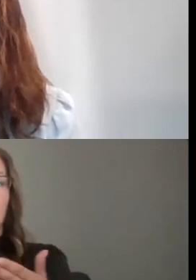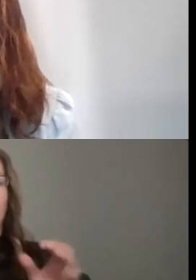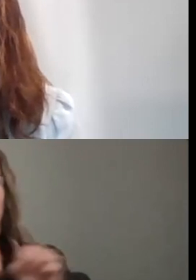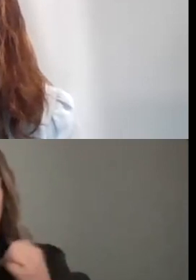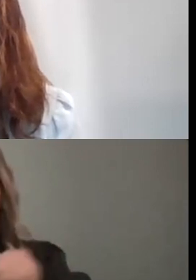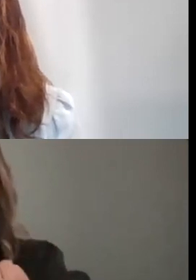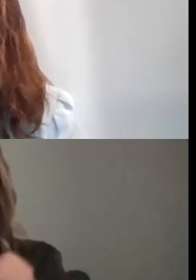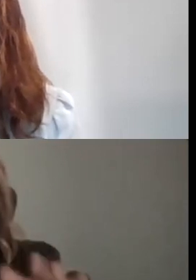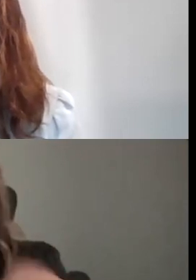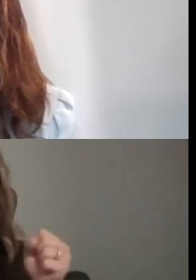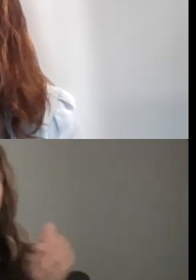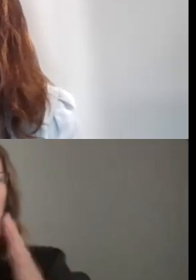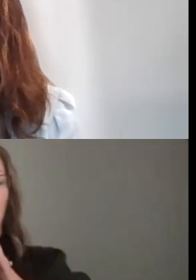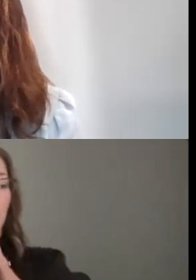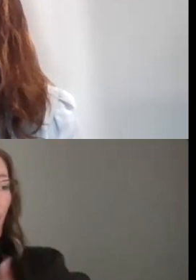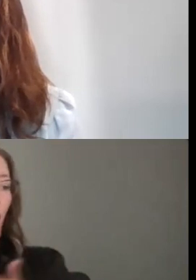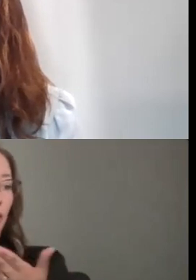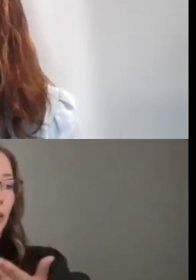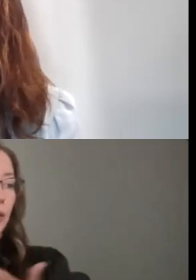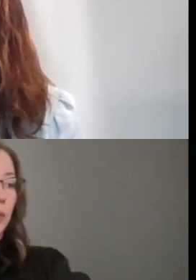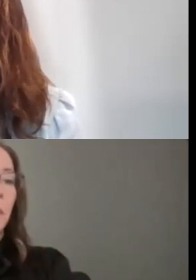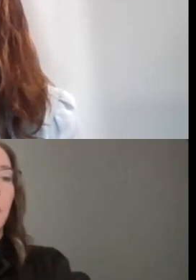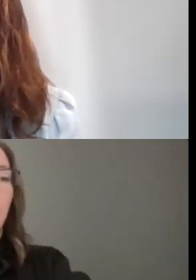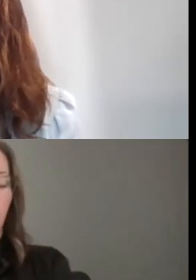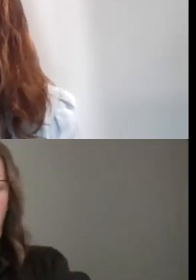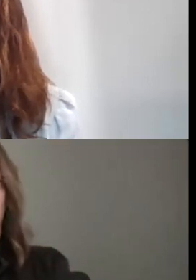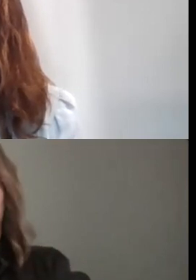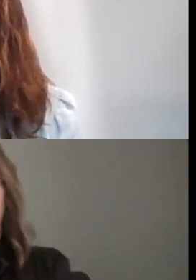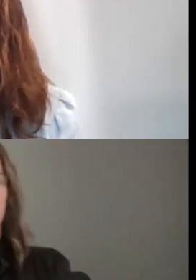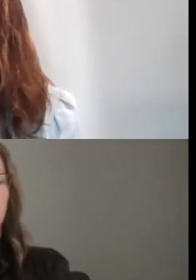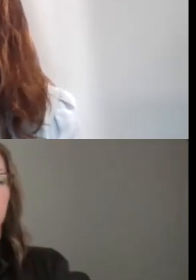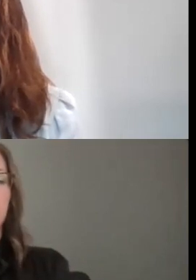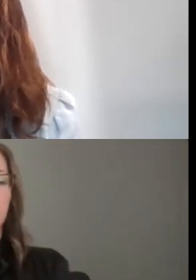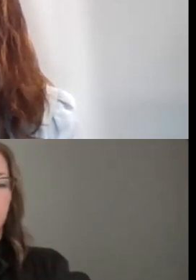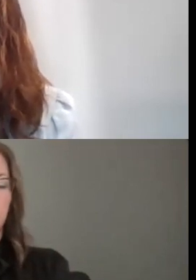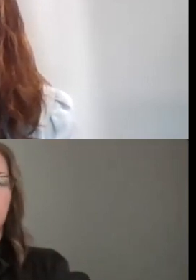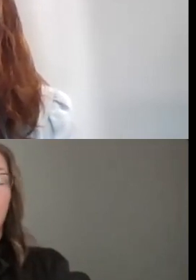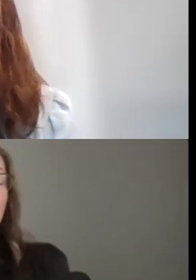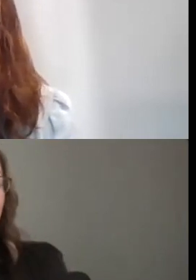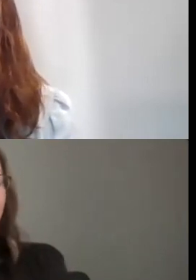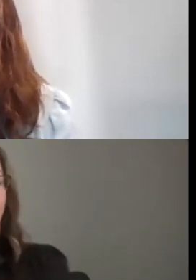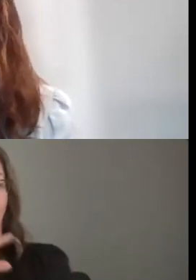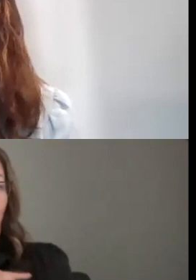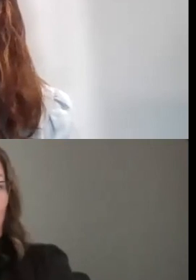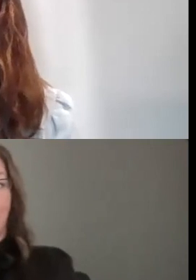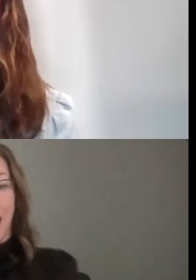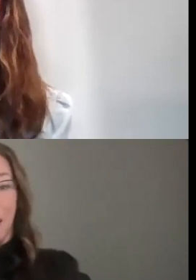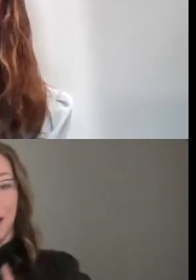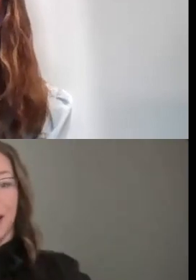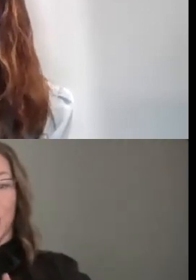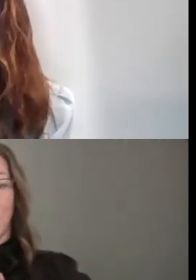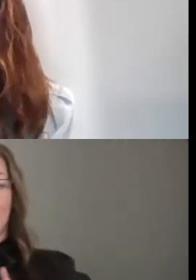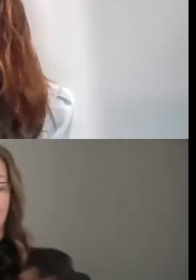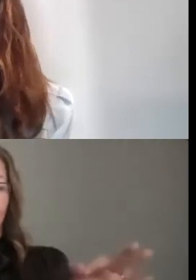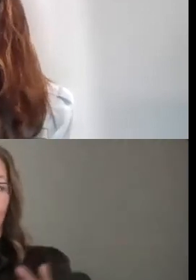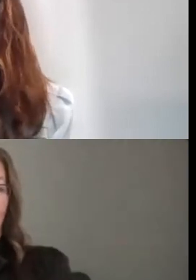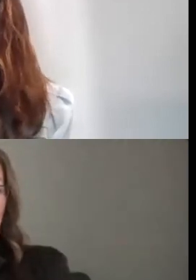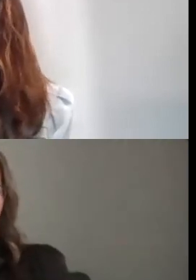YEAH, SO AS LONG AS IT'S AN ELIGIBLE APPLICANT AS WE DESCRIBED IN OUR PRESENTATION.